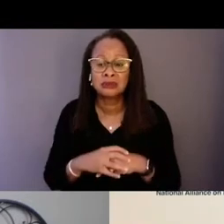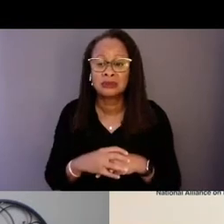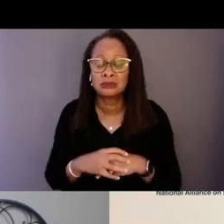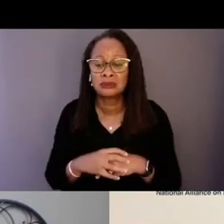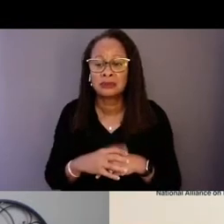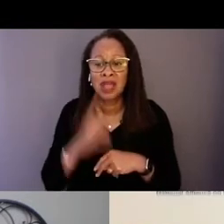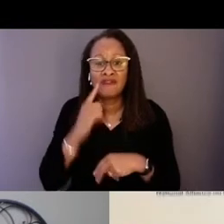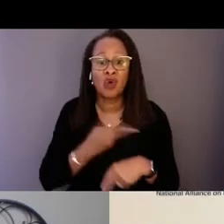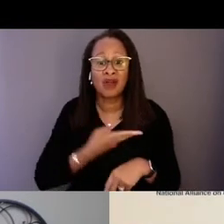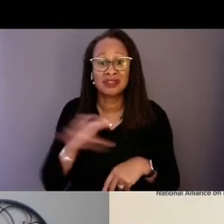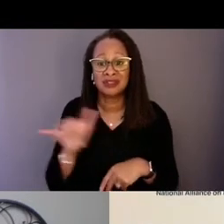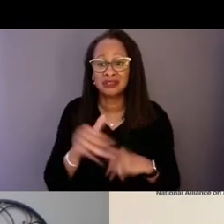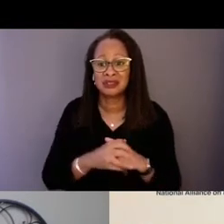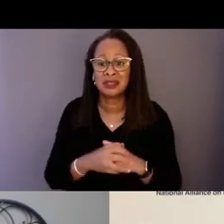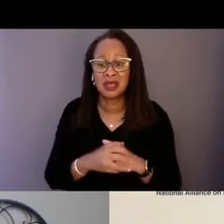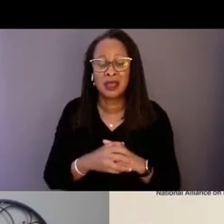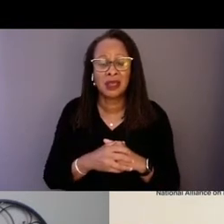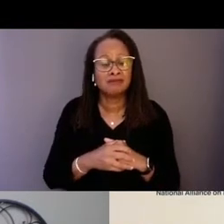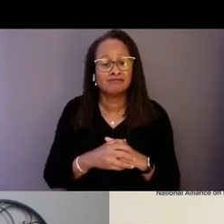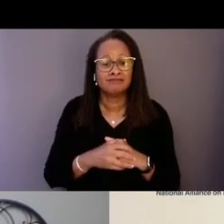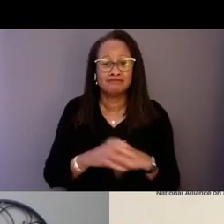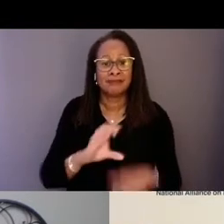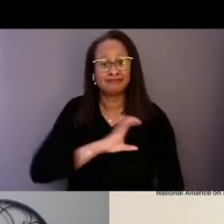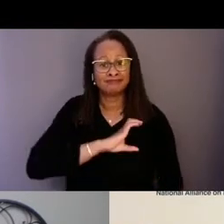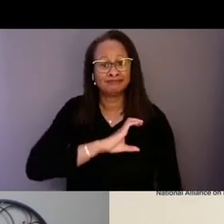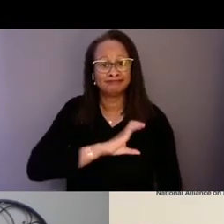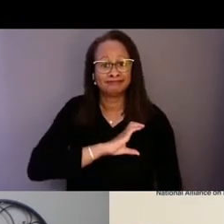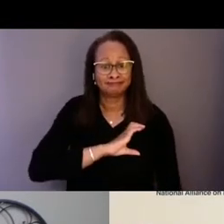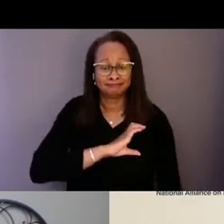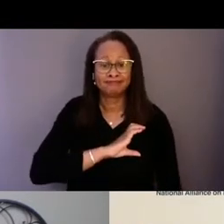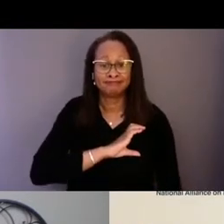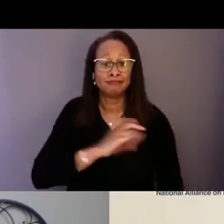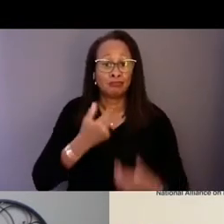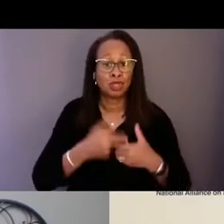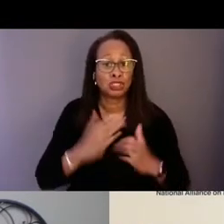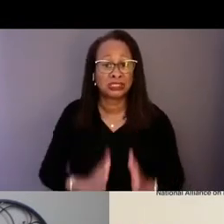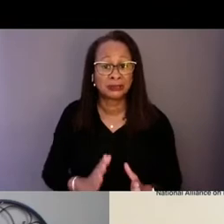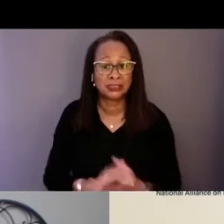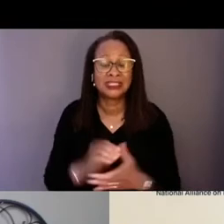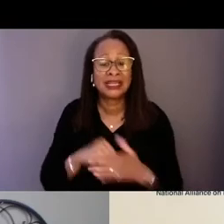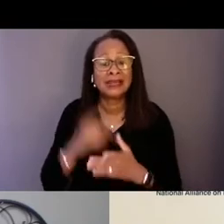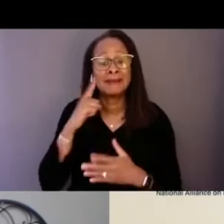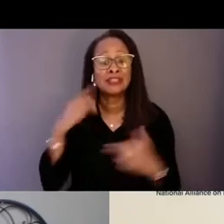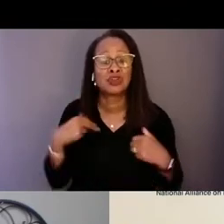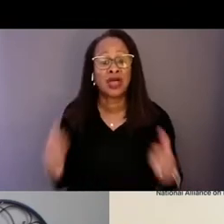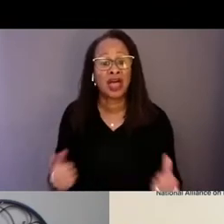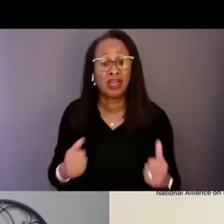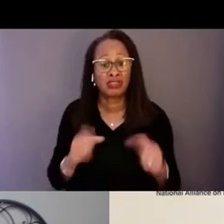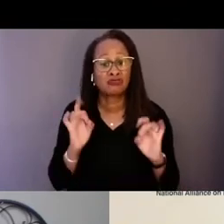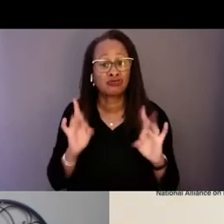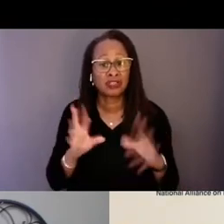is law enforcement participation in those mental health crisis response should be as needed.